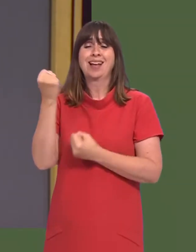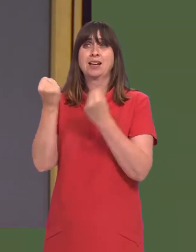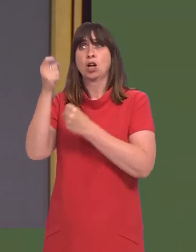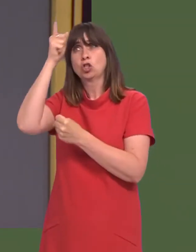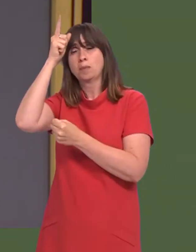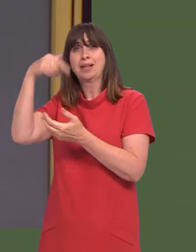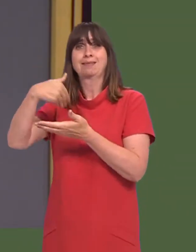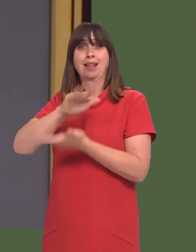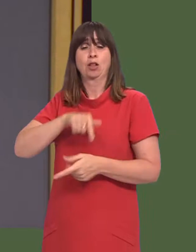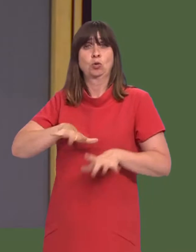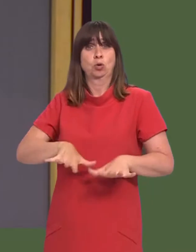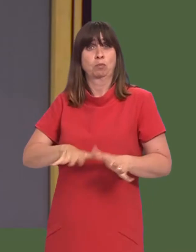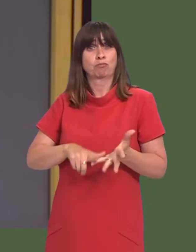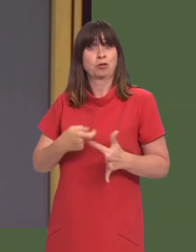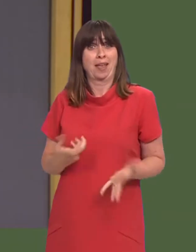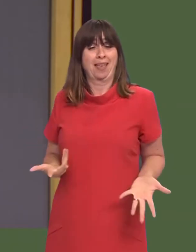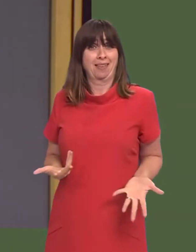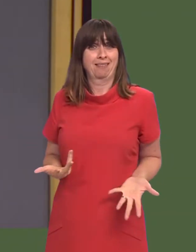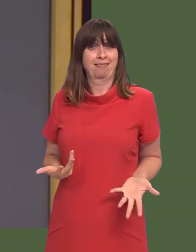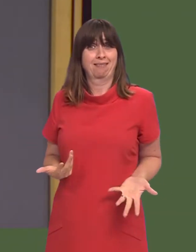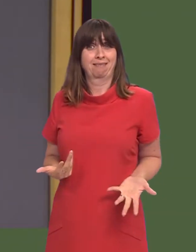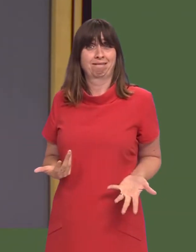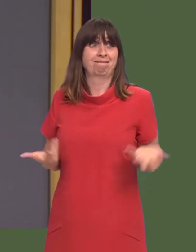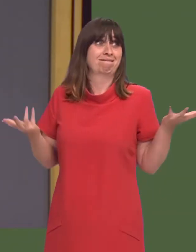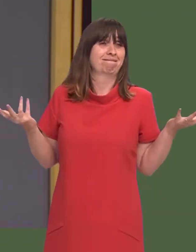One in 10 of every car made in Germany is exported to the United Kingdom.